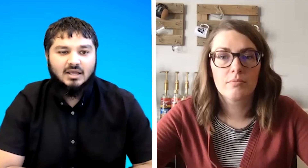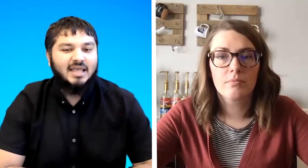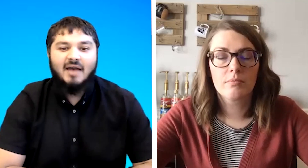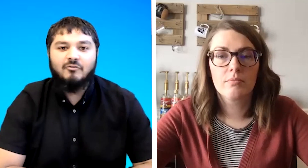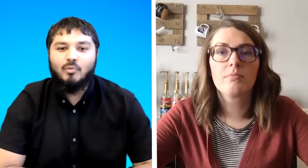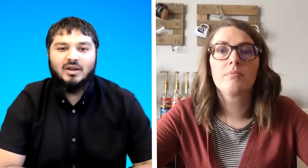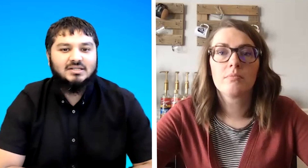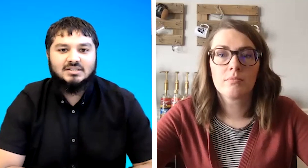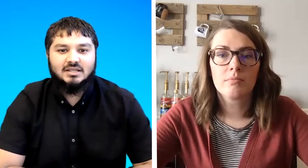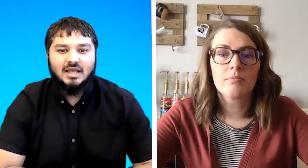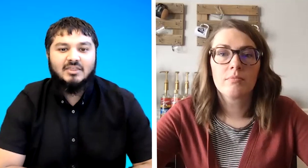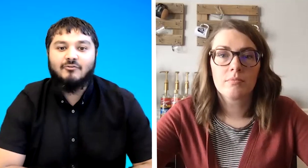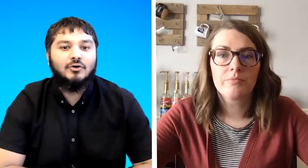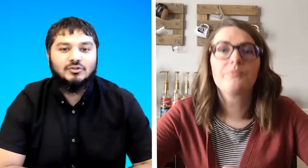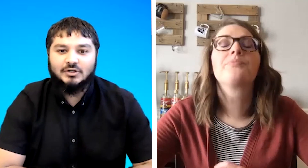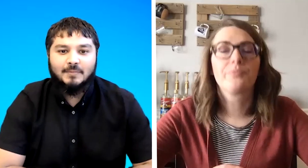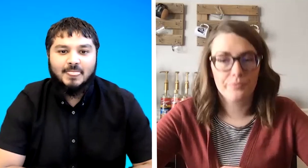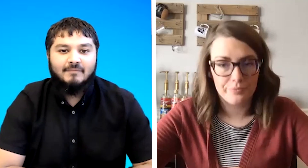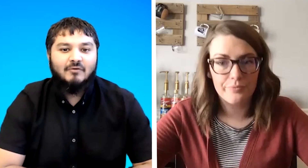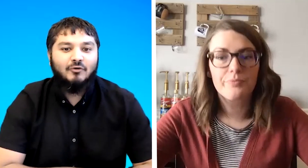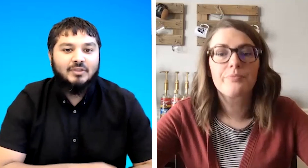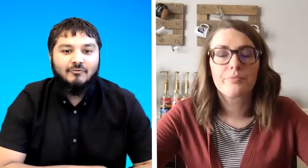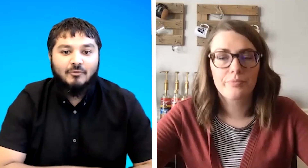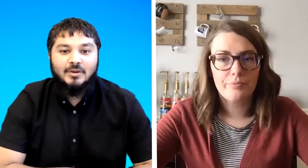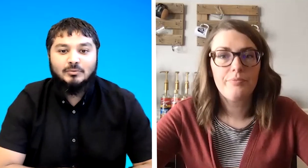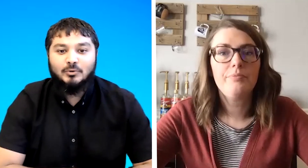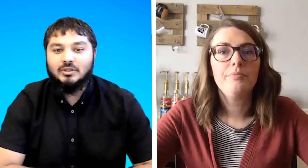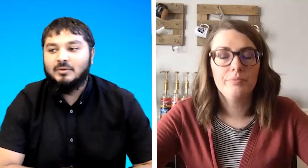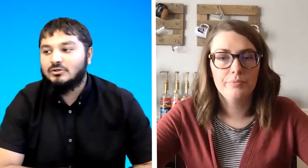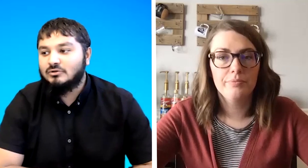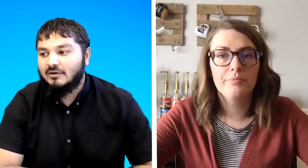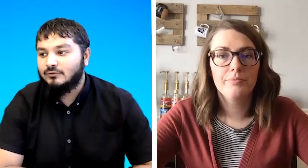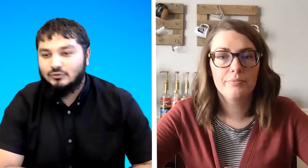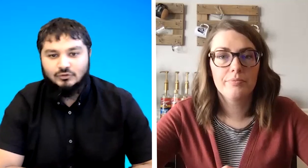they haven't practiced it and they've forgotten for them for me to put them into level two